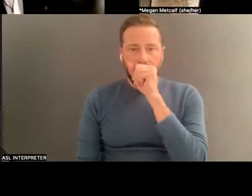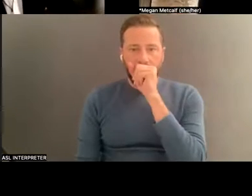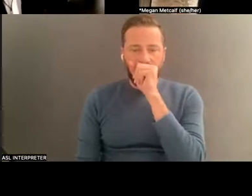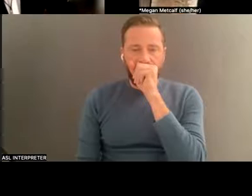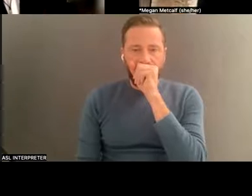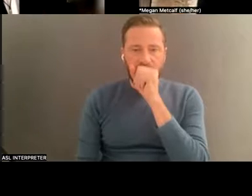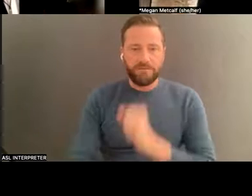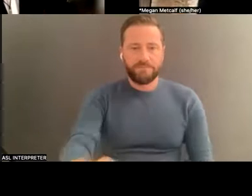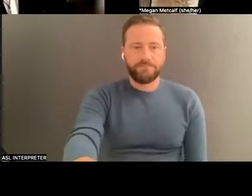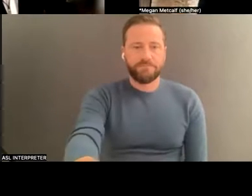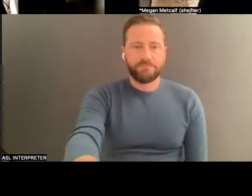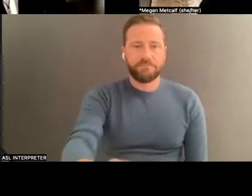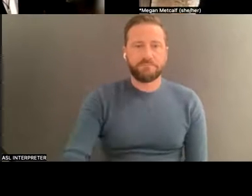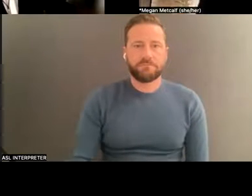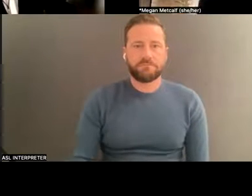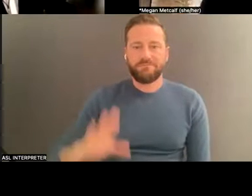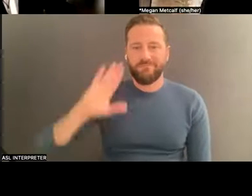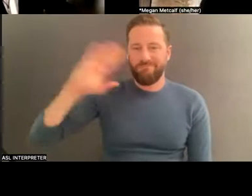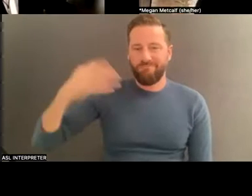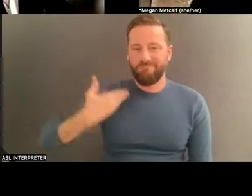. >> David Thomson: Hi, this is David.